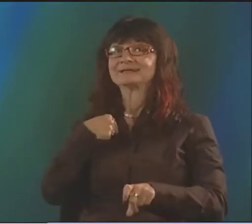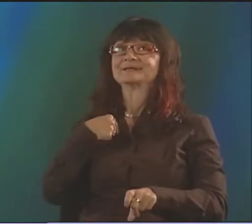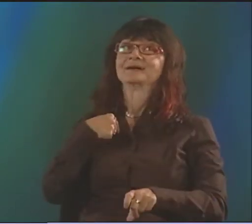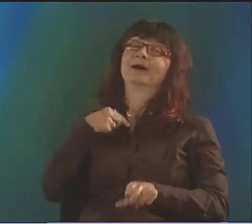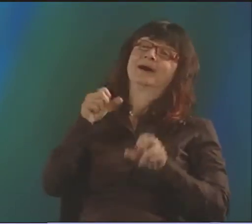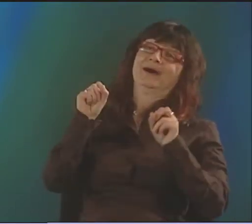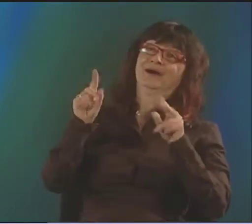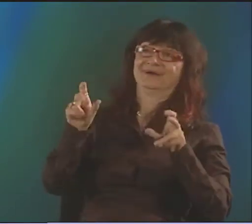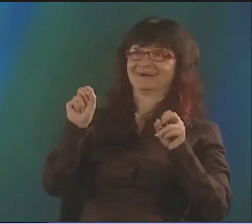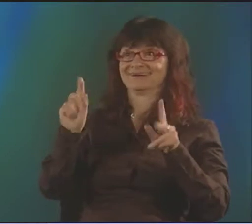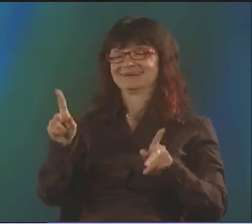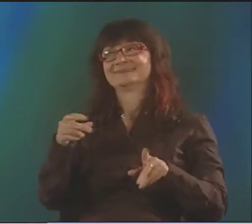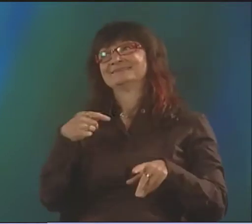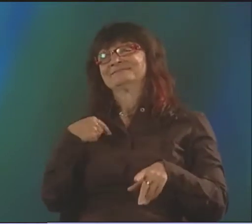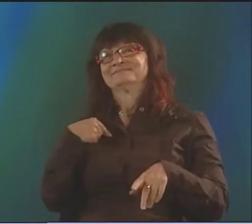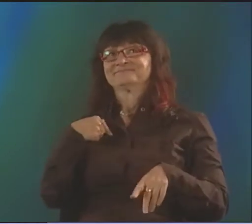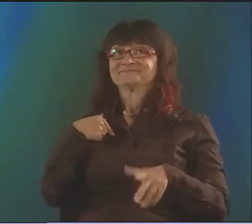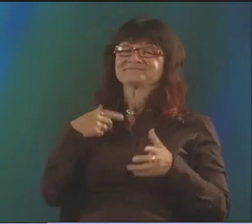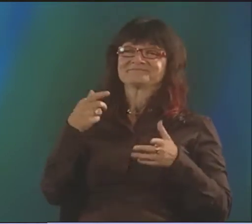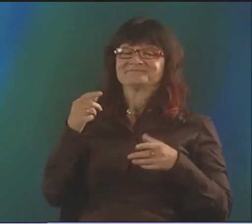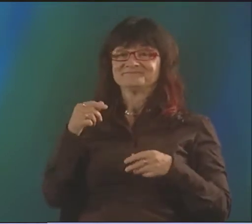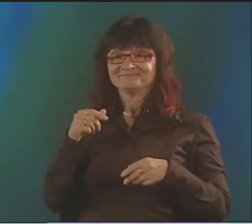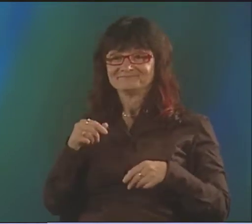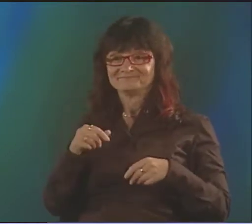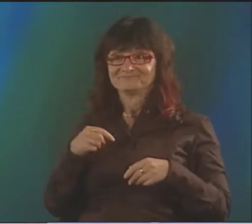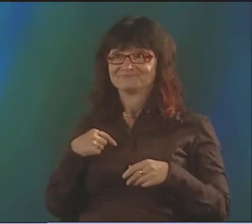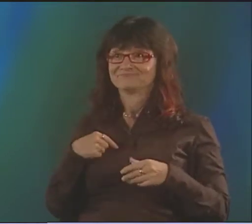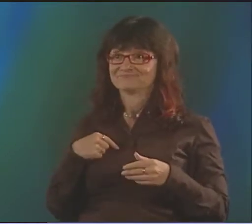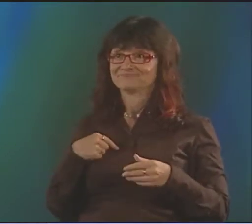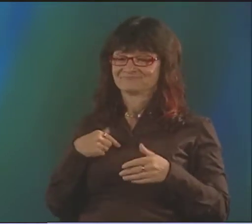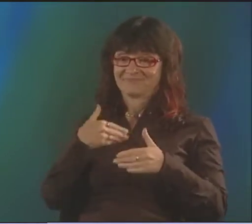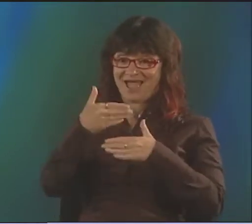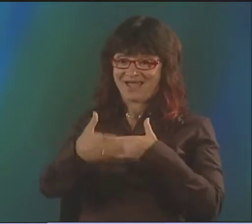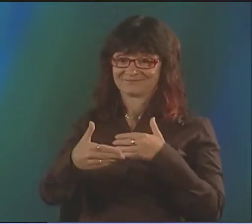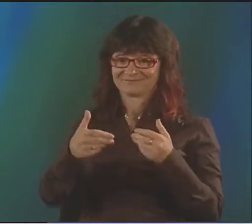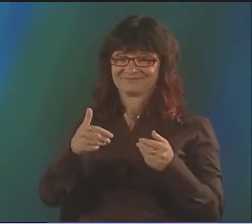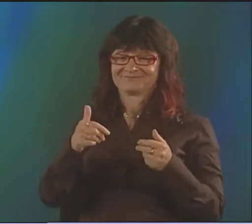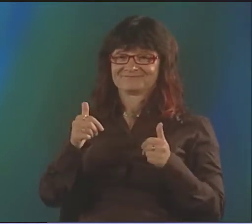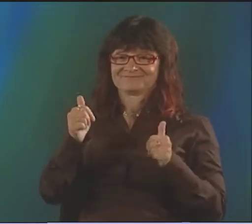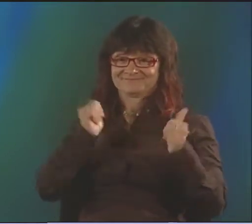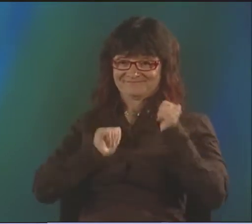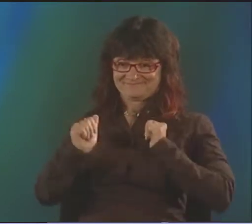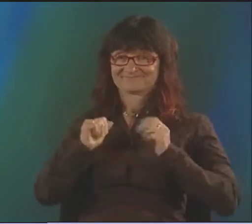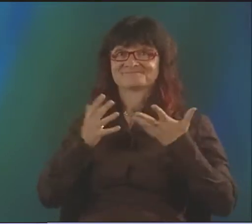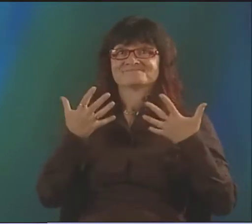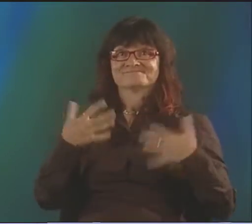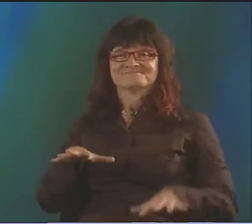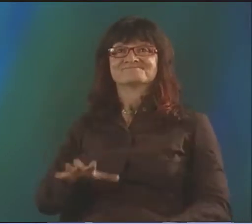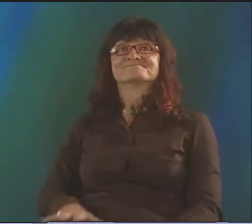BUT THE AUDIENCE WANTS TO ASK QUESTIONS SOMETIMES, AND SO THEN I HAVE TO BE WILLING TO DO THAT.